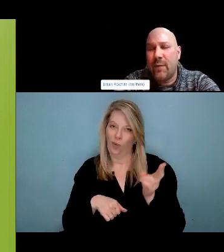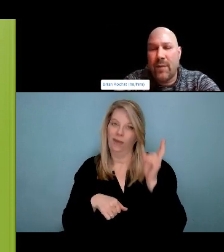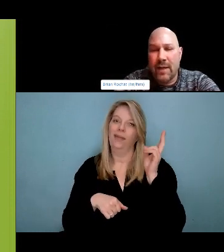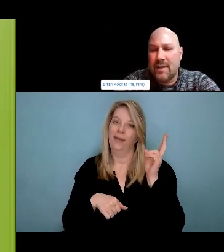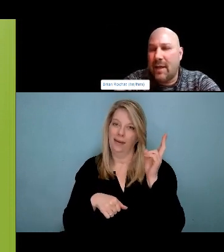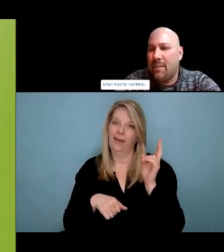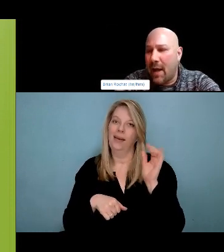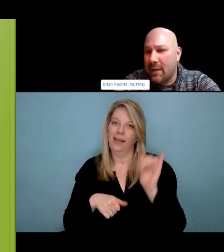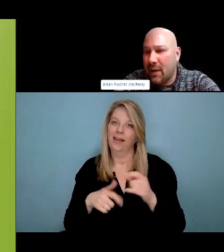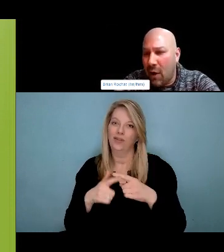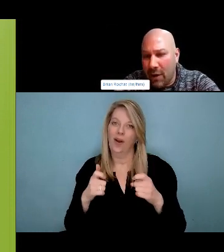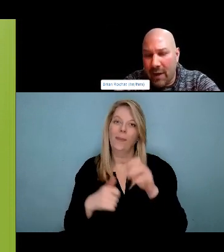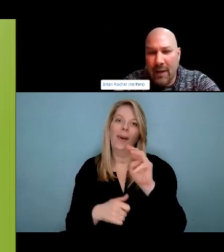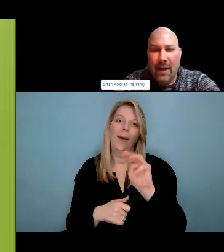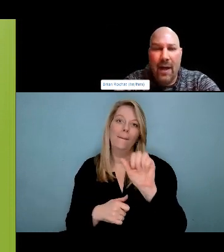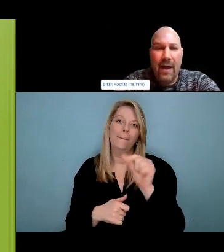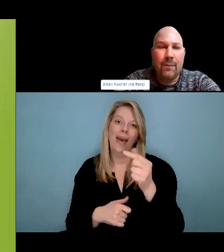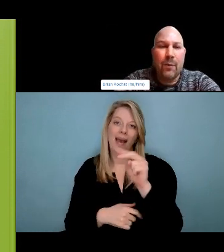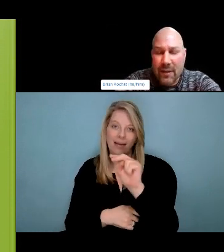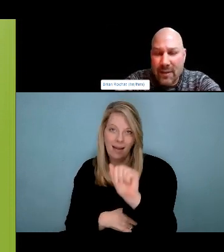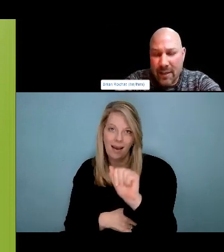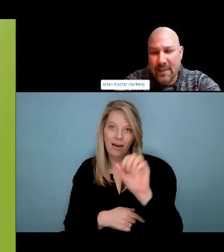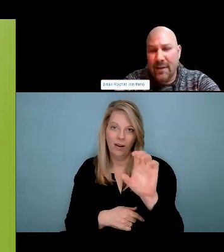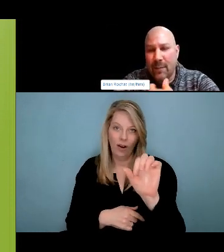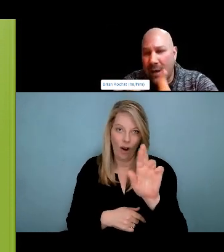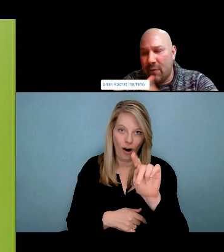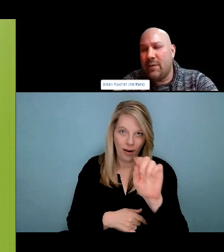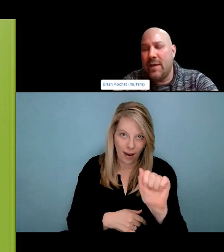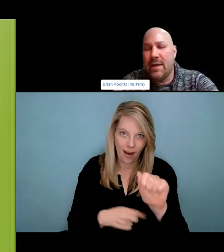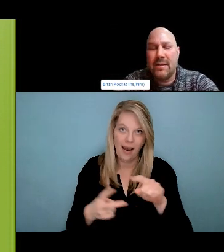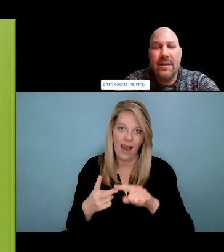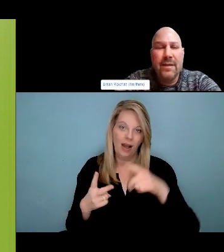You know, the younger generation also suffers. And we need to help them.